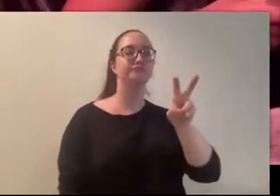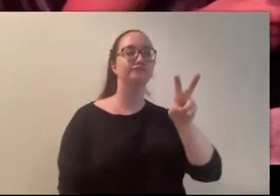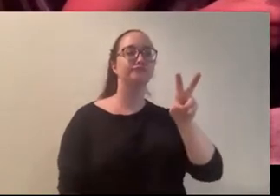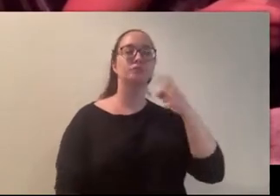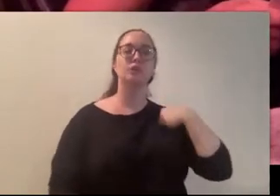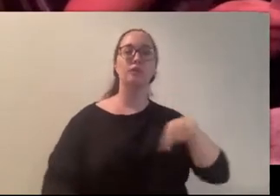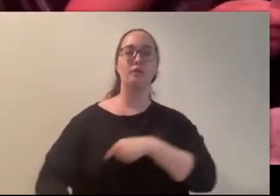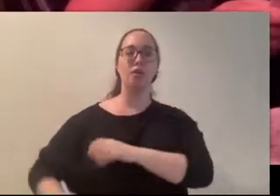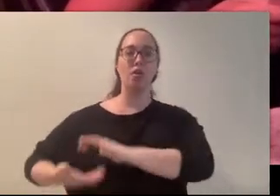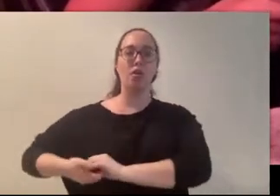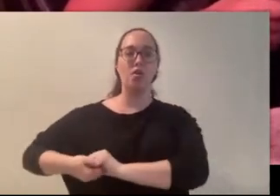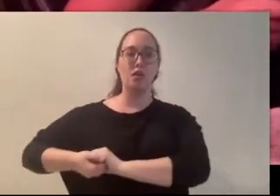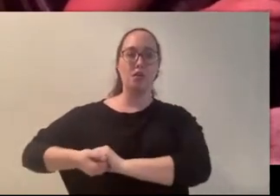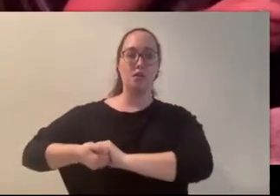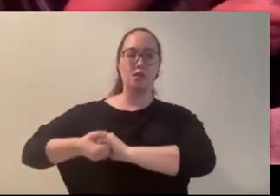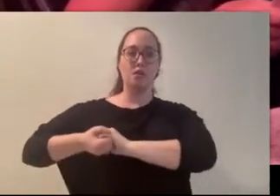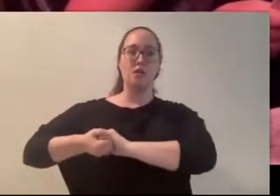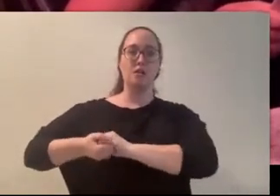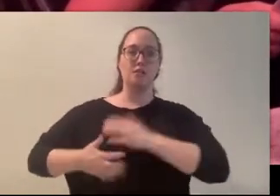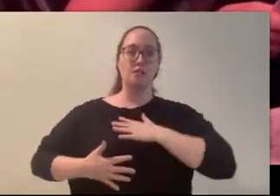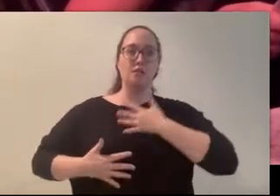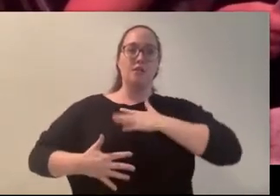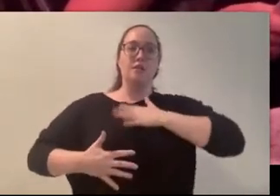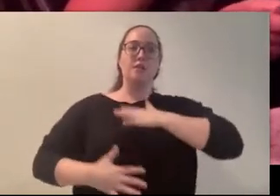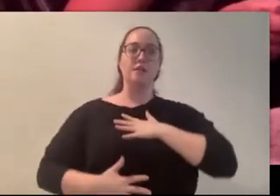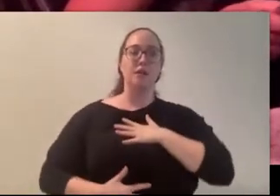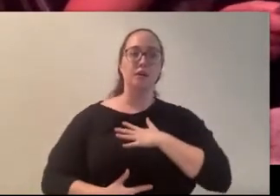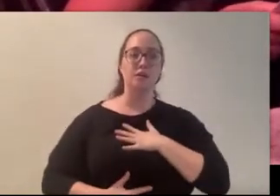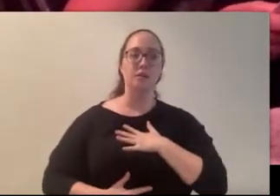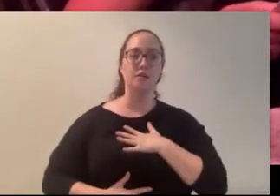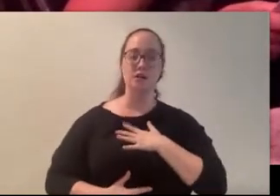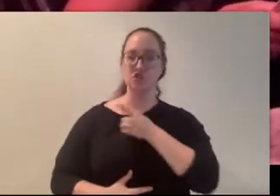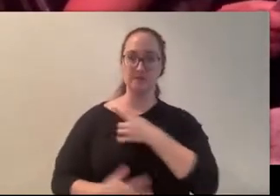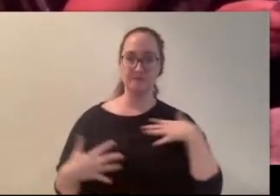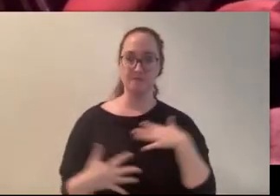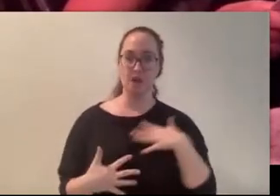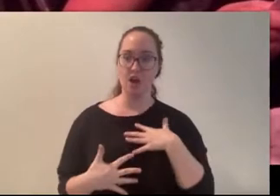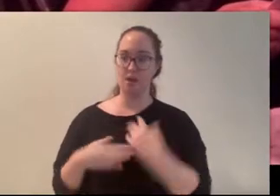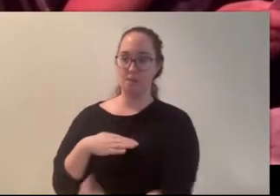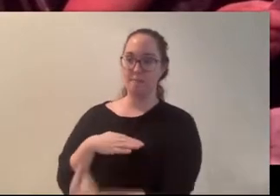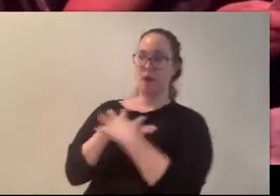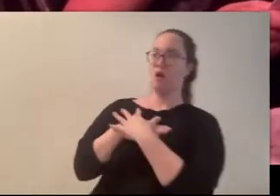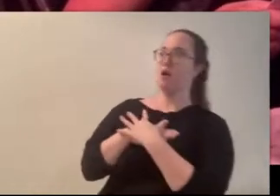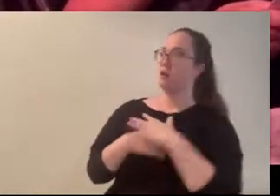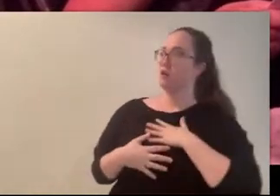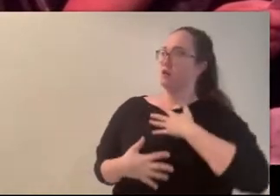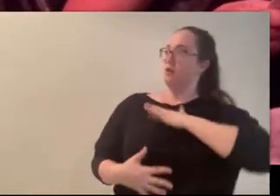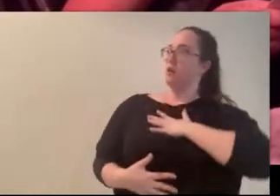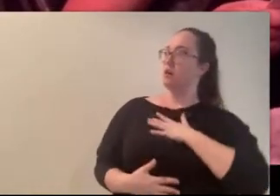slow, shuddering breath. Her fear was starting to have an effect on me, quickening my heartbeat, but